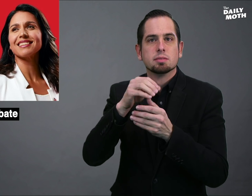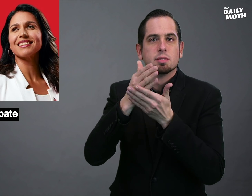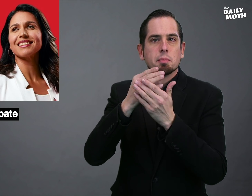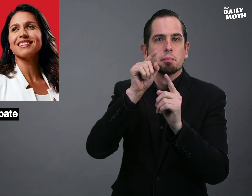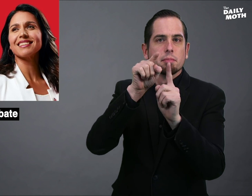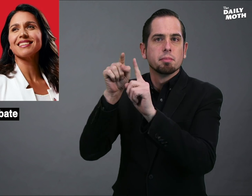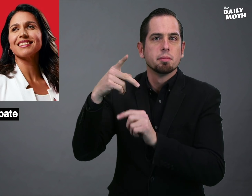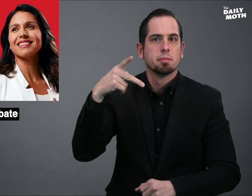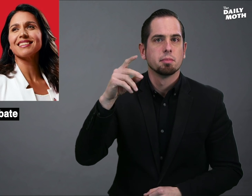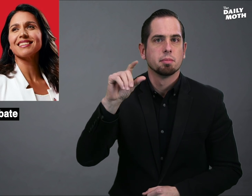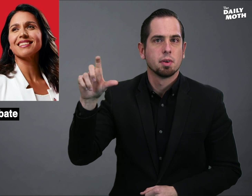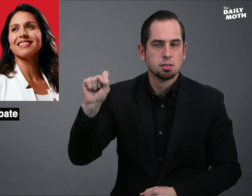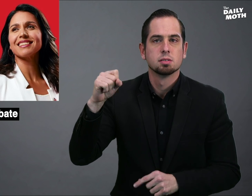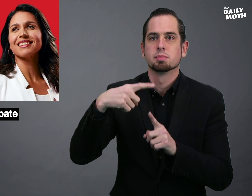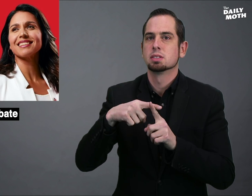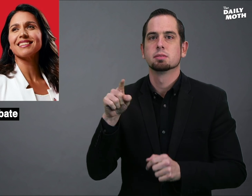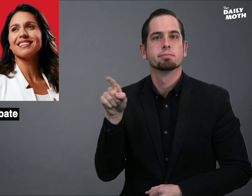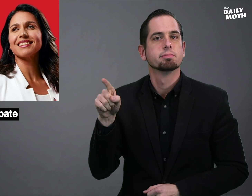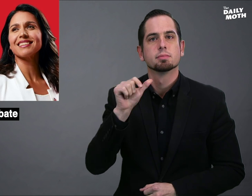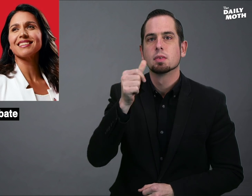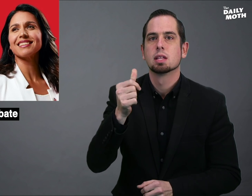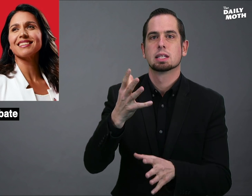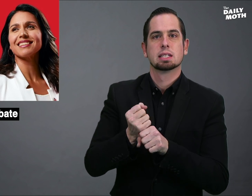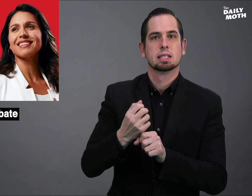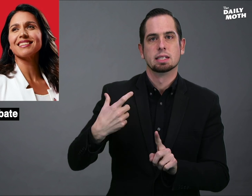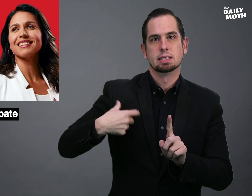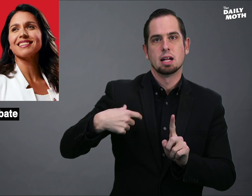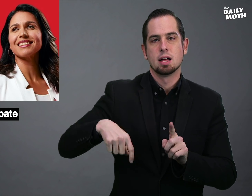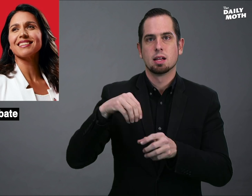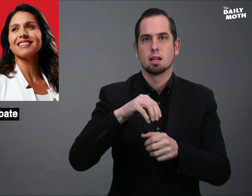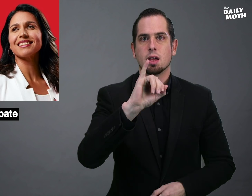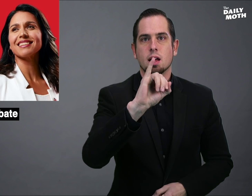in certain polls and did not win a delegate